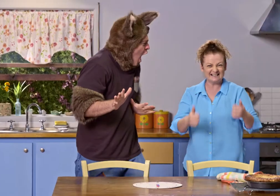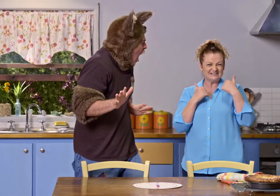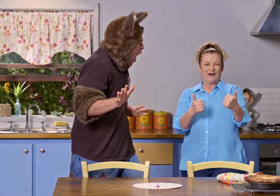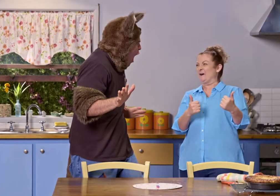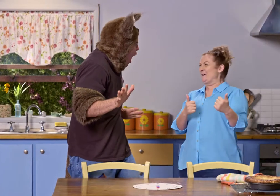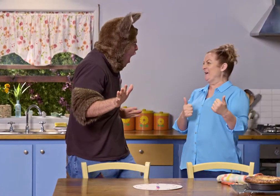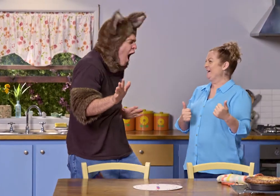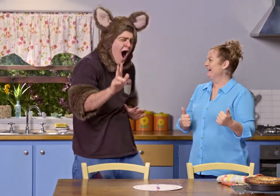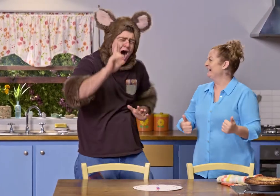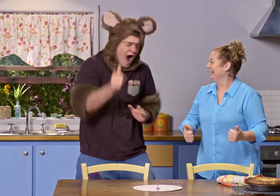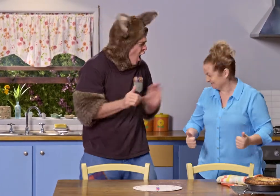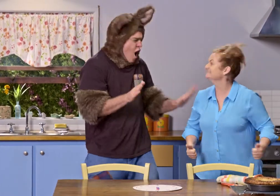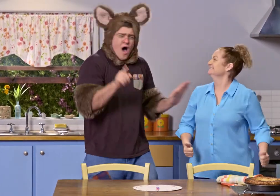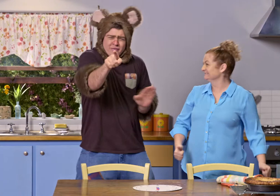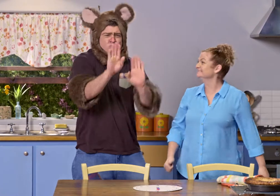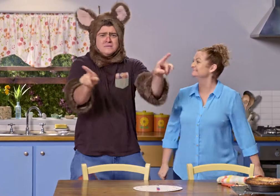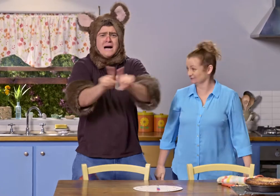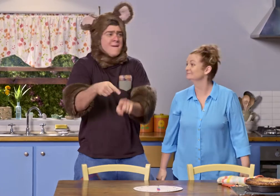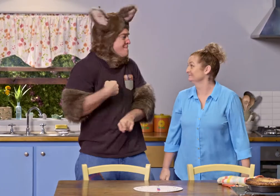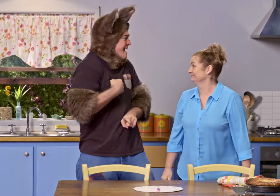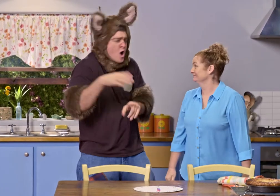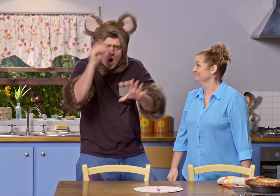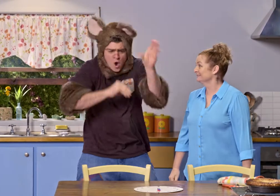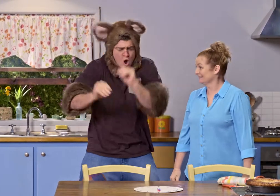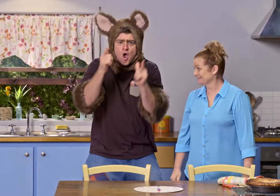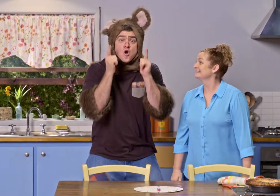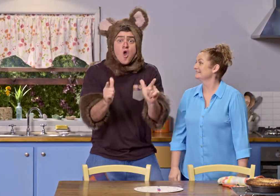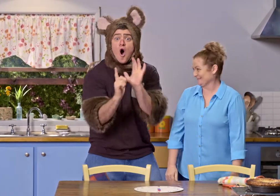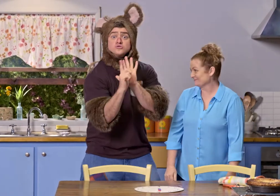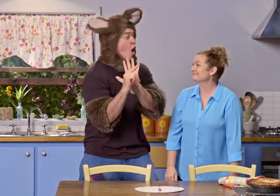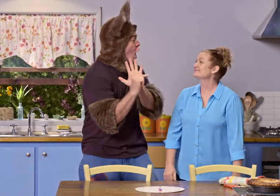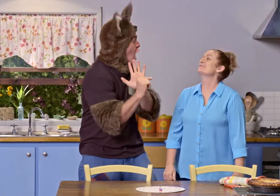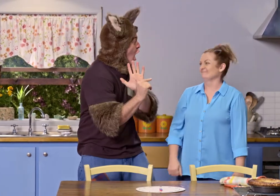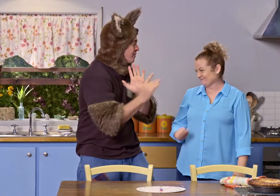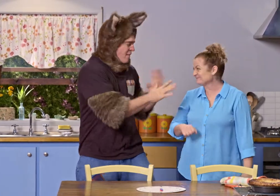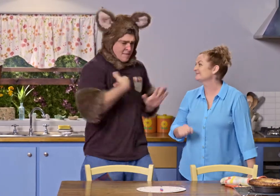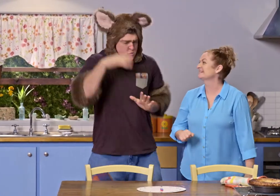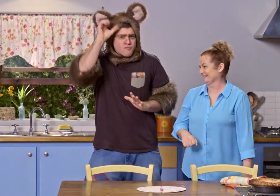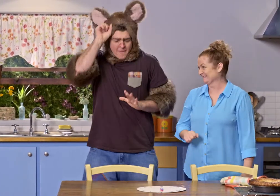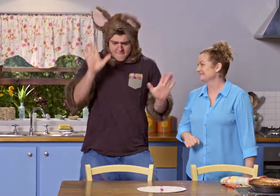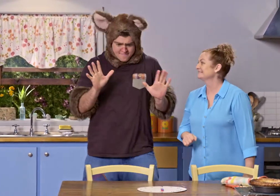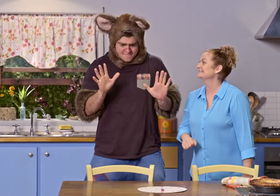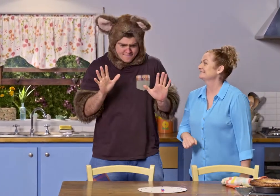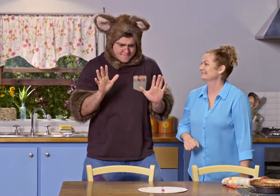Oh, that was great. Yeah, that was fantastic. Those kids are just like me - learning so much about time.